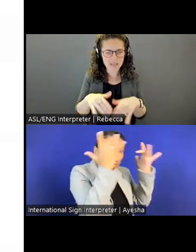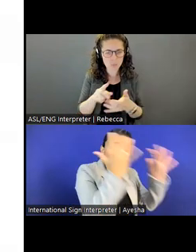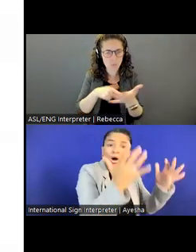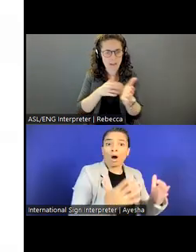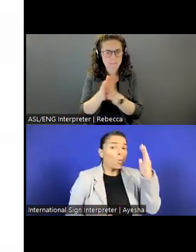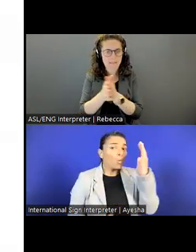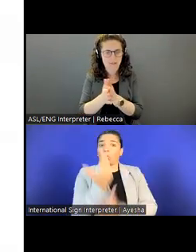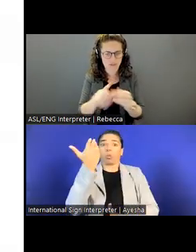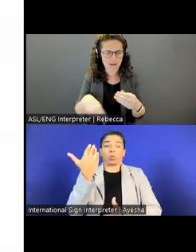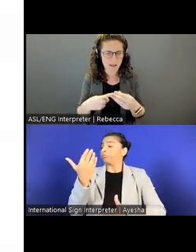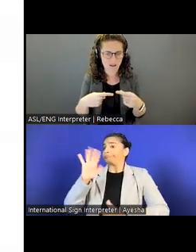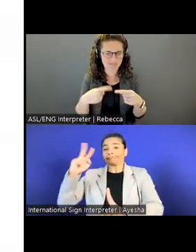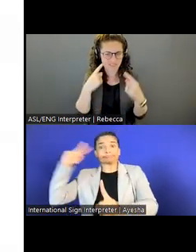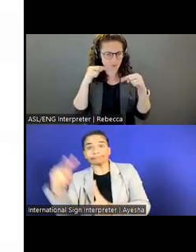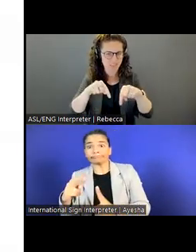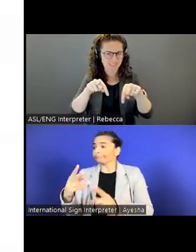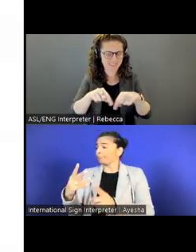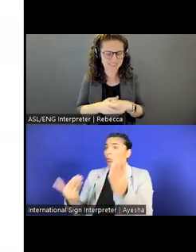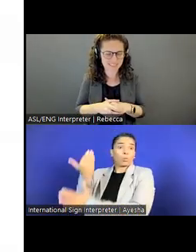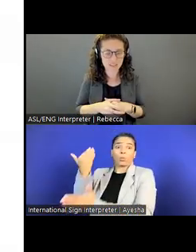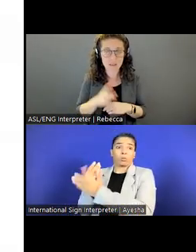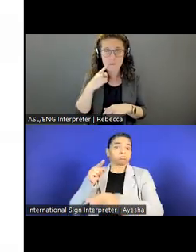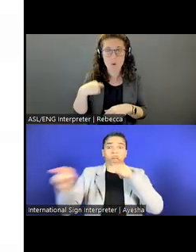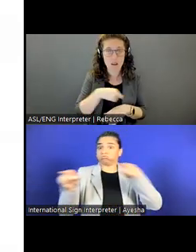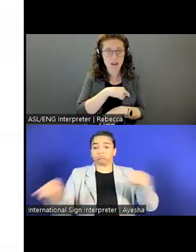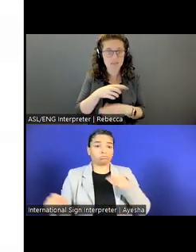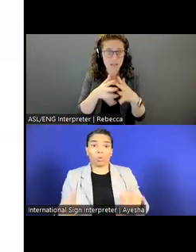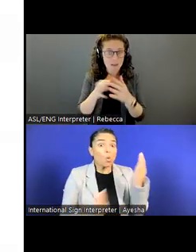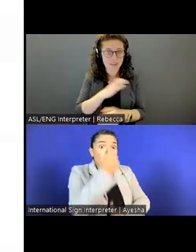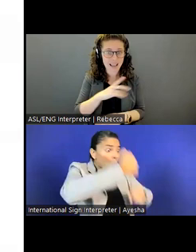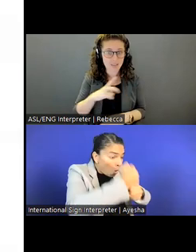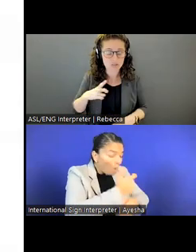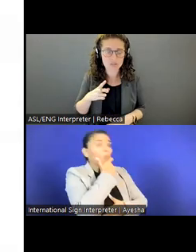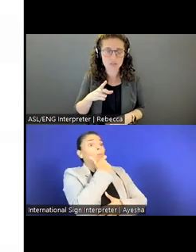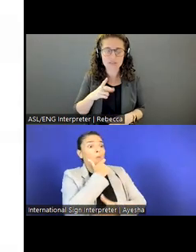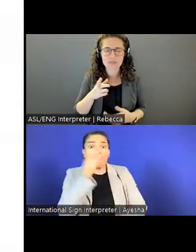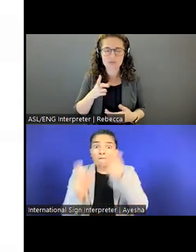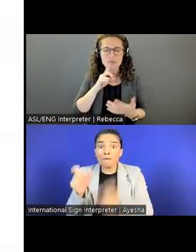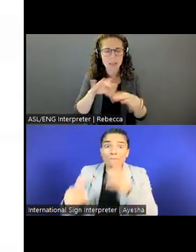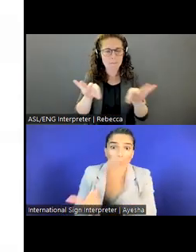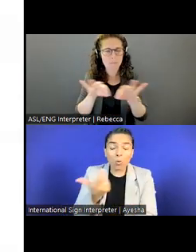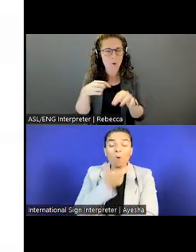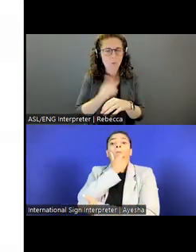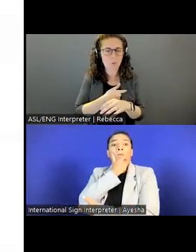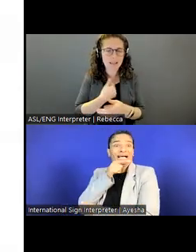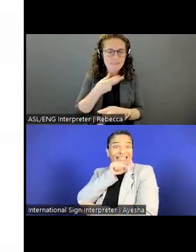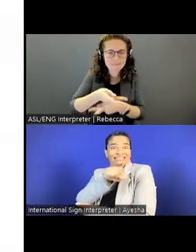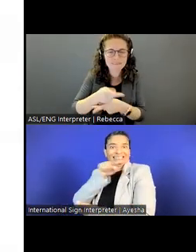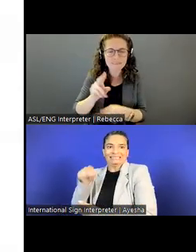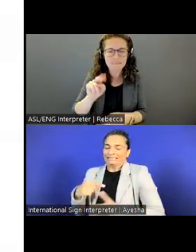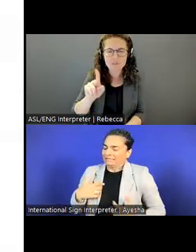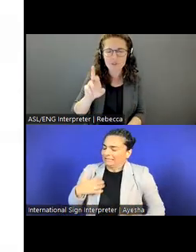I think for us, it's been important to have a very nurturing environment at our work that